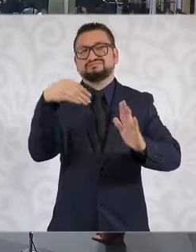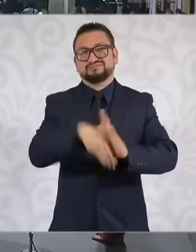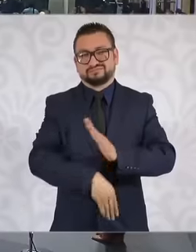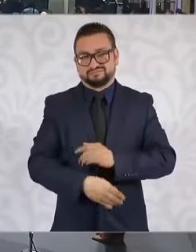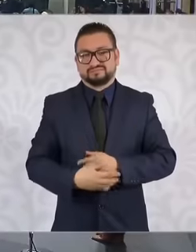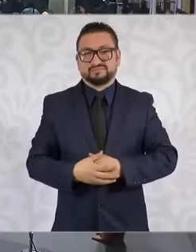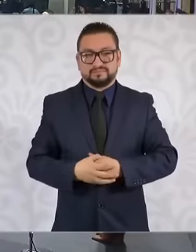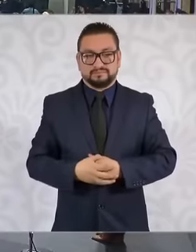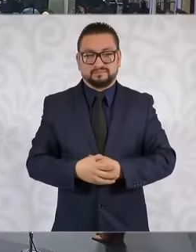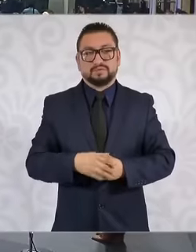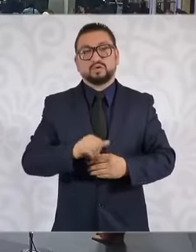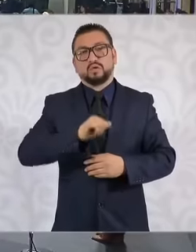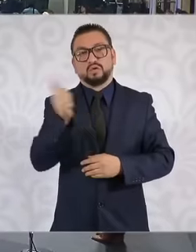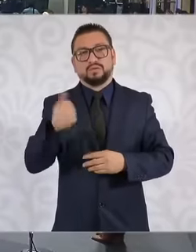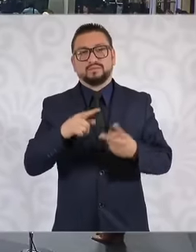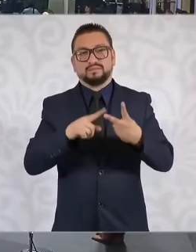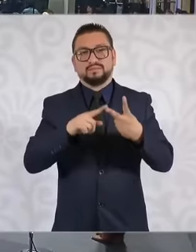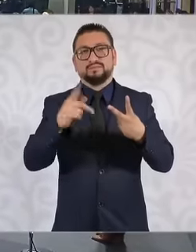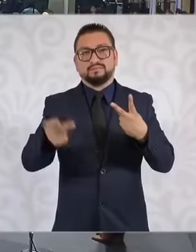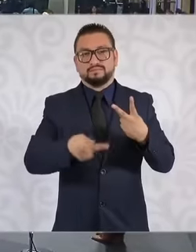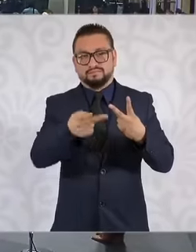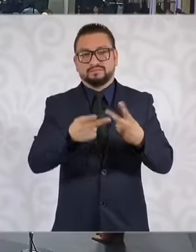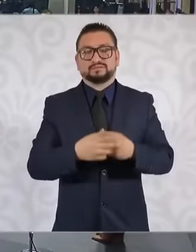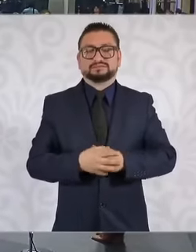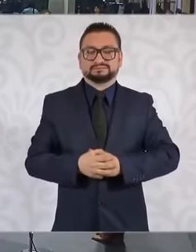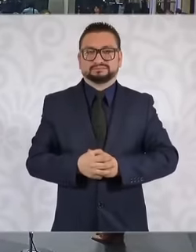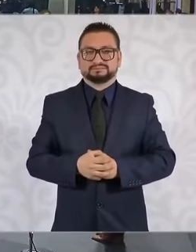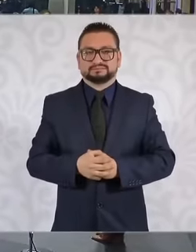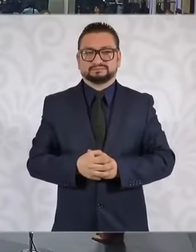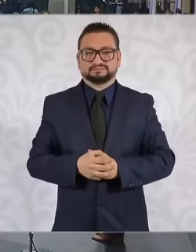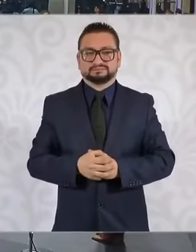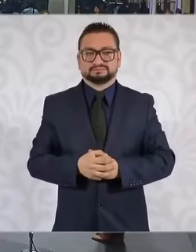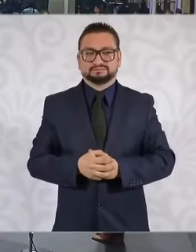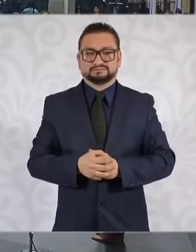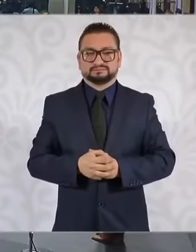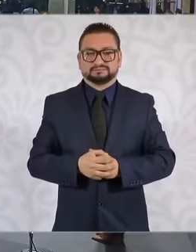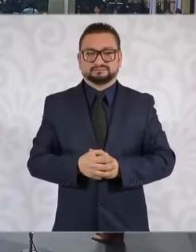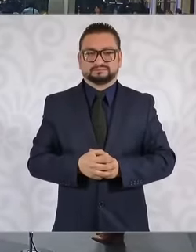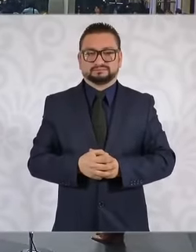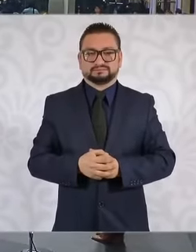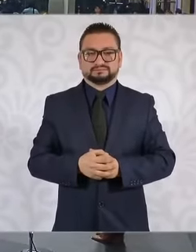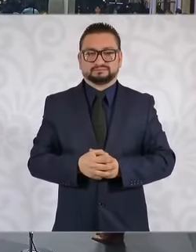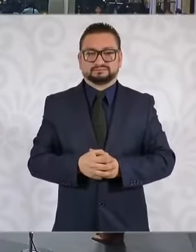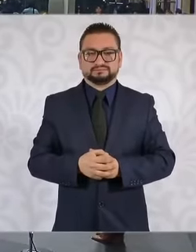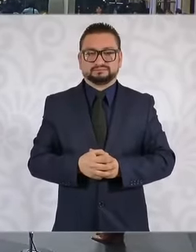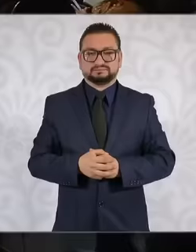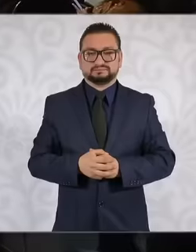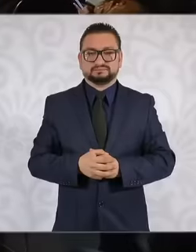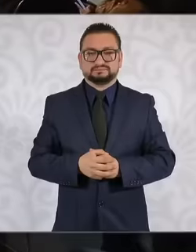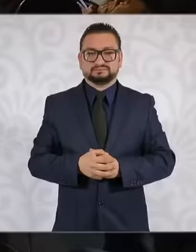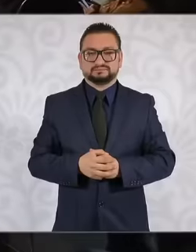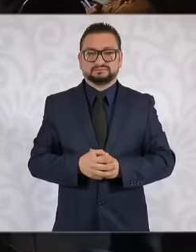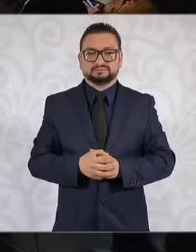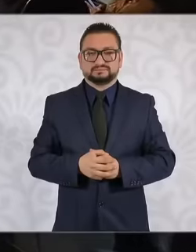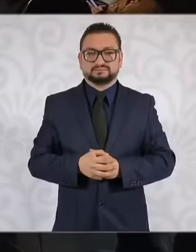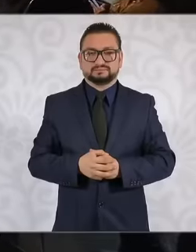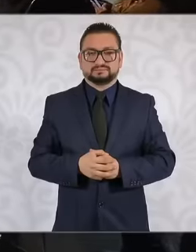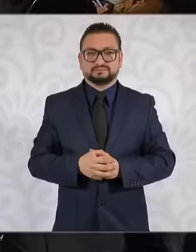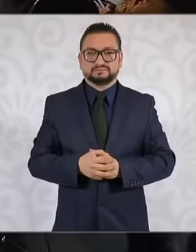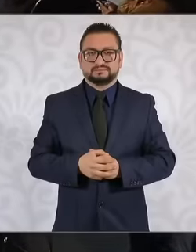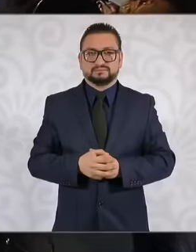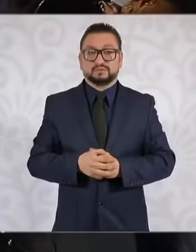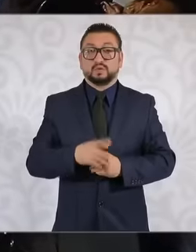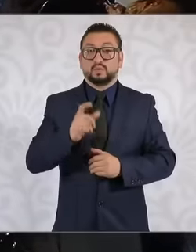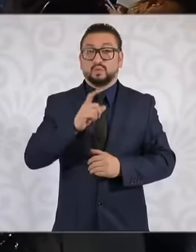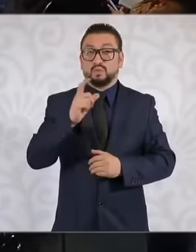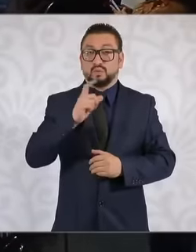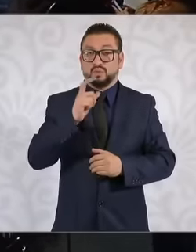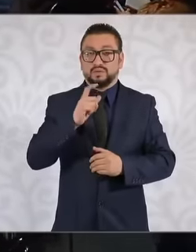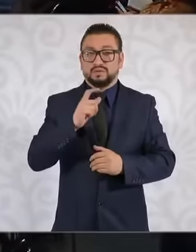my second question would be and also about that, well, This hate messages and